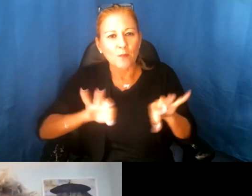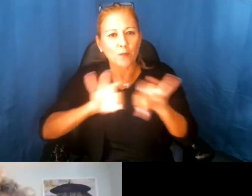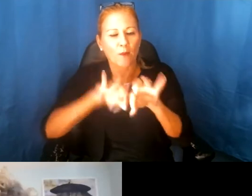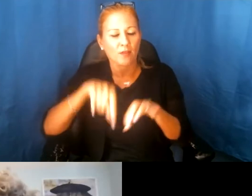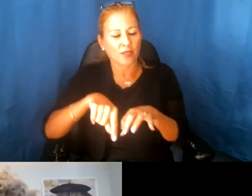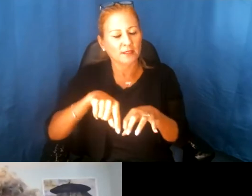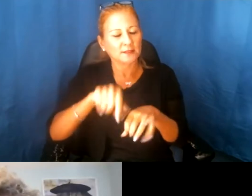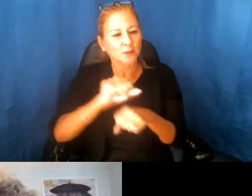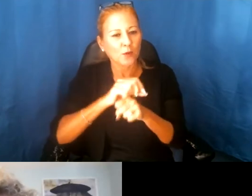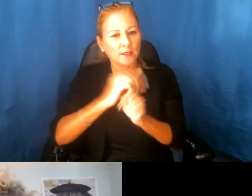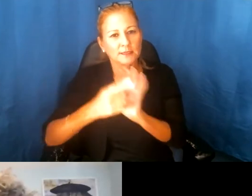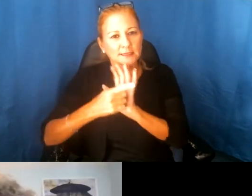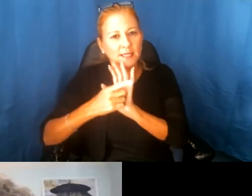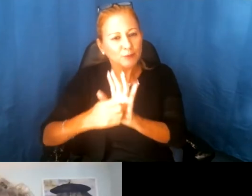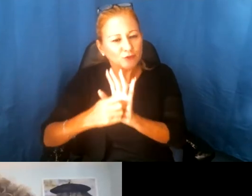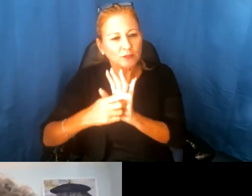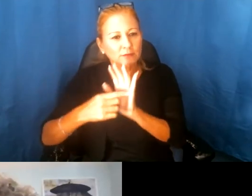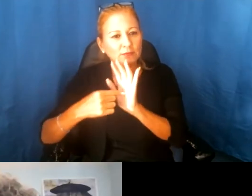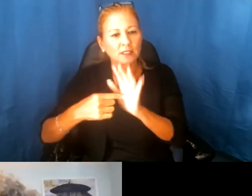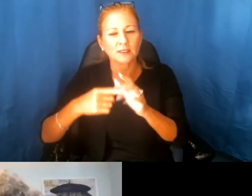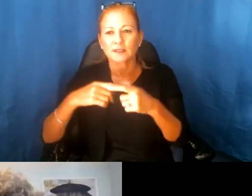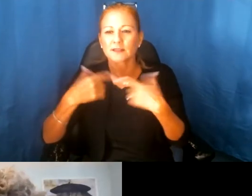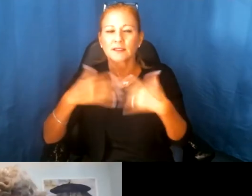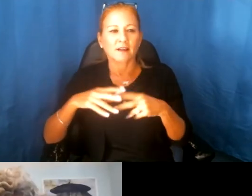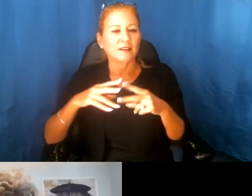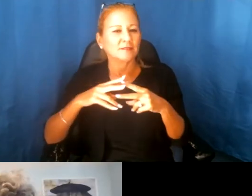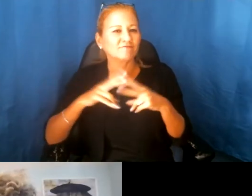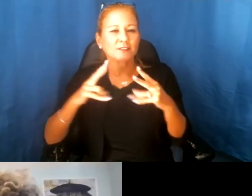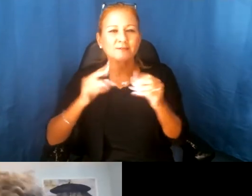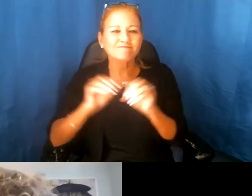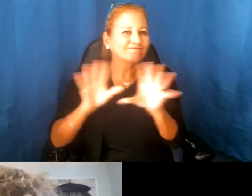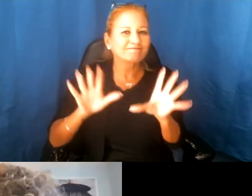and demonstrate it in such an incredibly vibrant way, so I can't thank you enough.